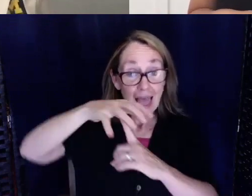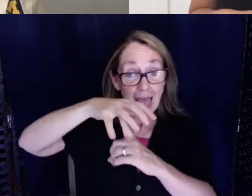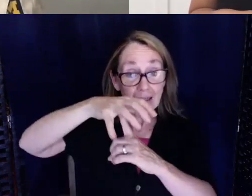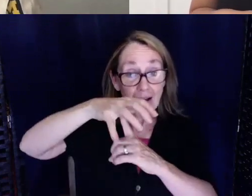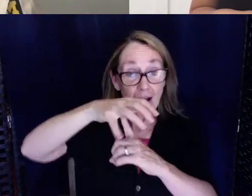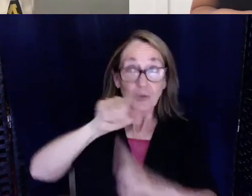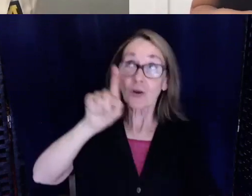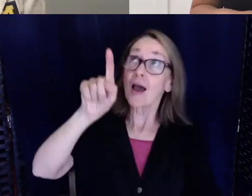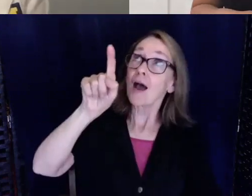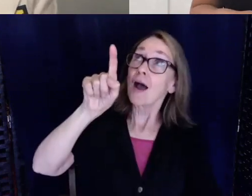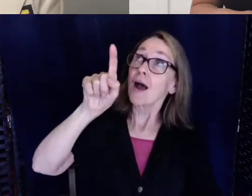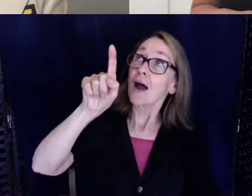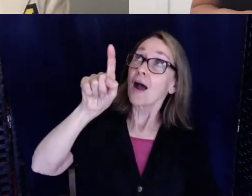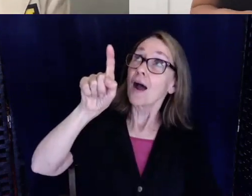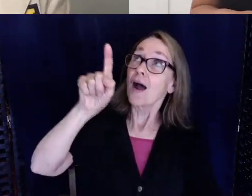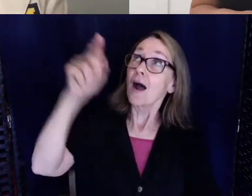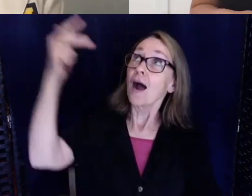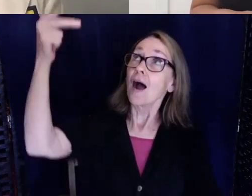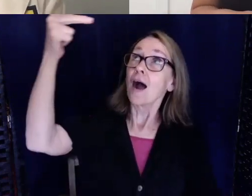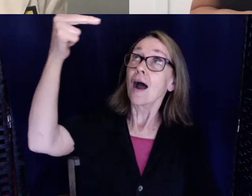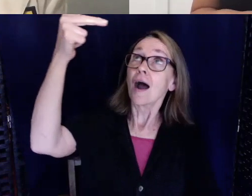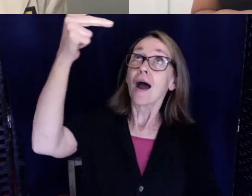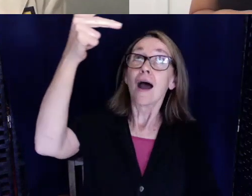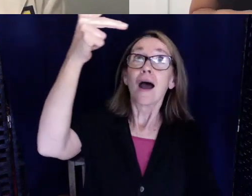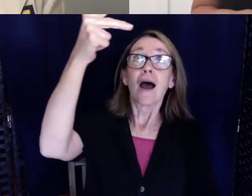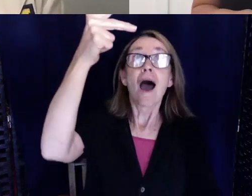some kind of life star helicopter, I'll think okay,